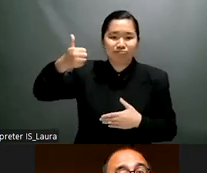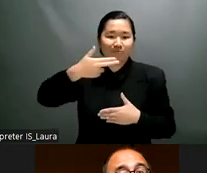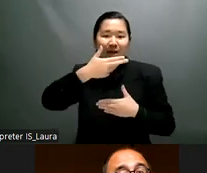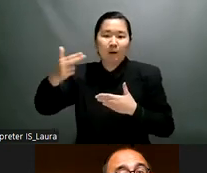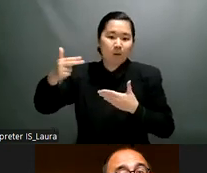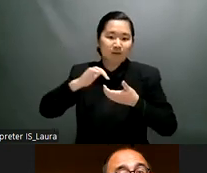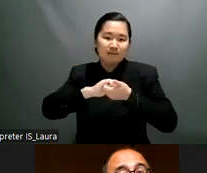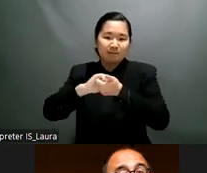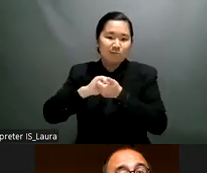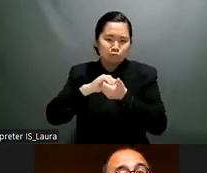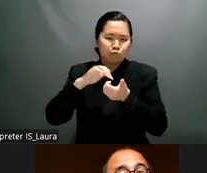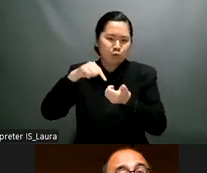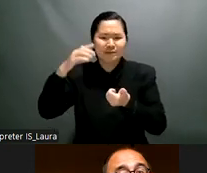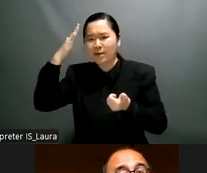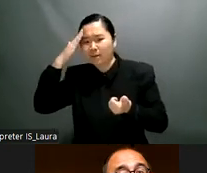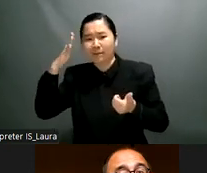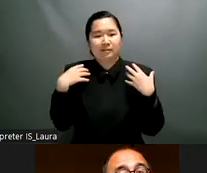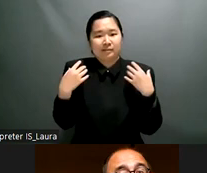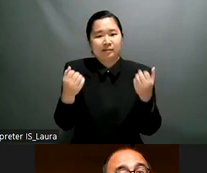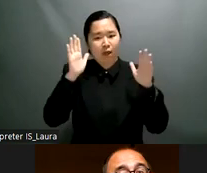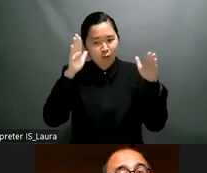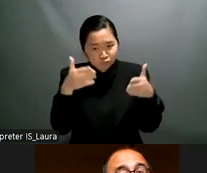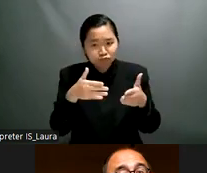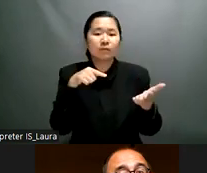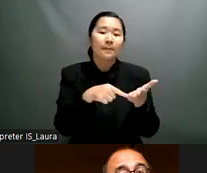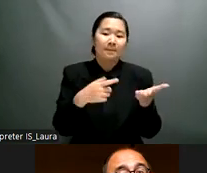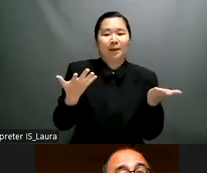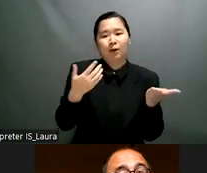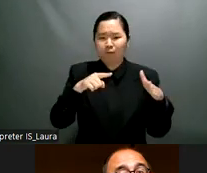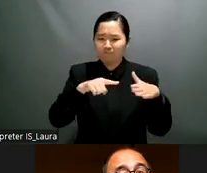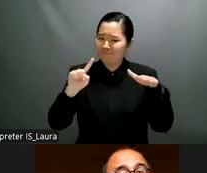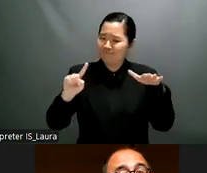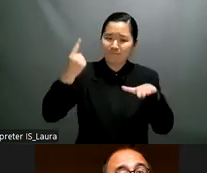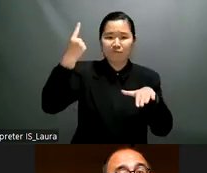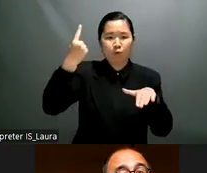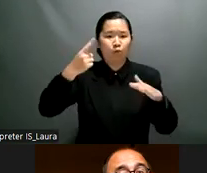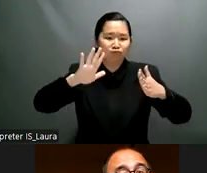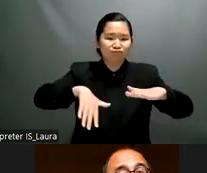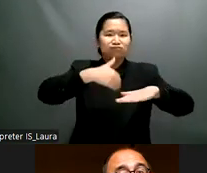for the right purpose of person with psychosocial disability to live inclusively in the society